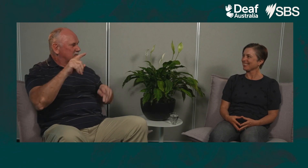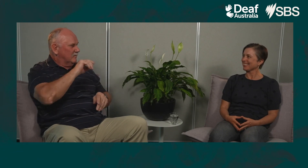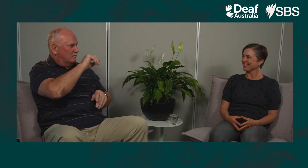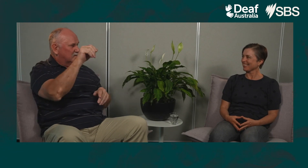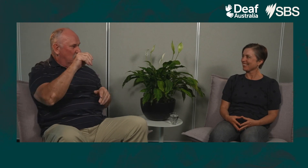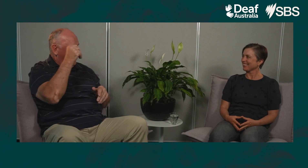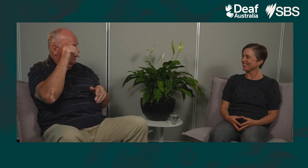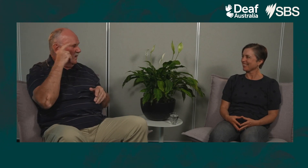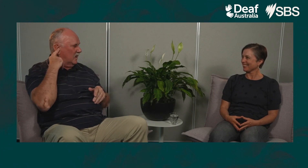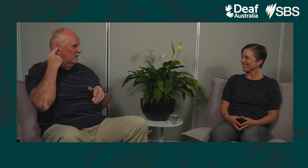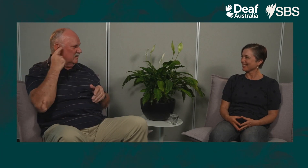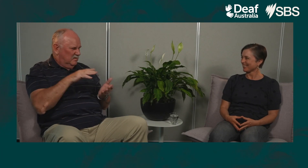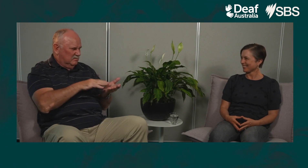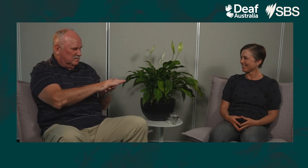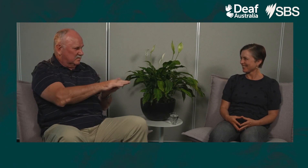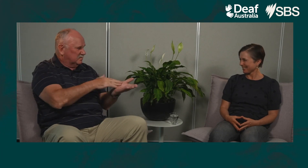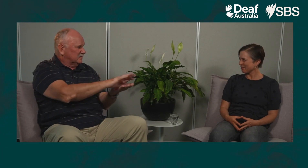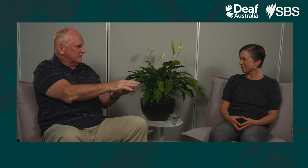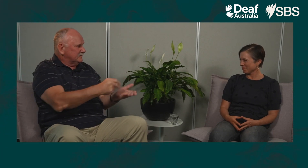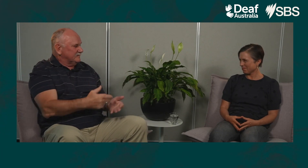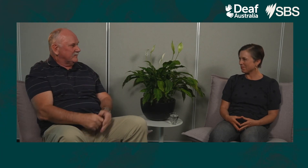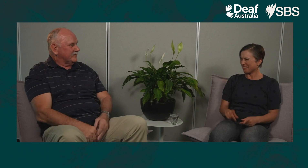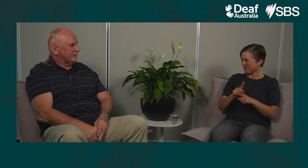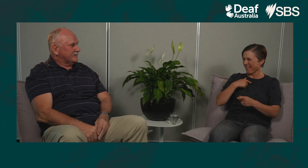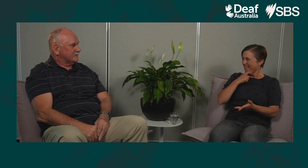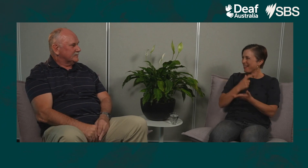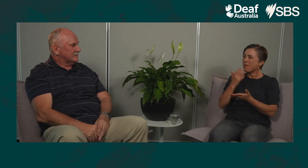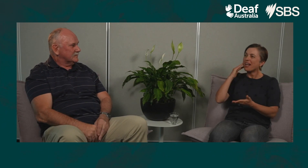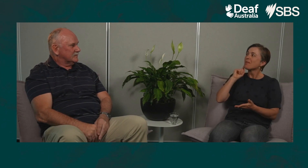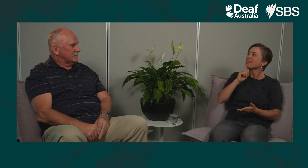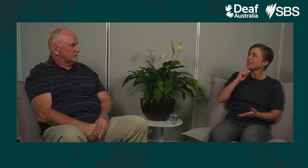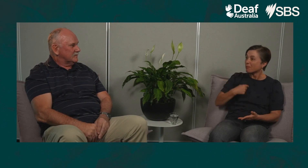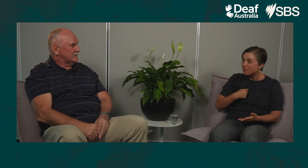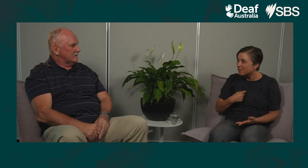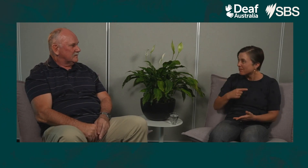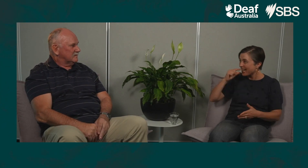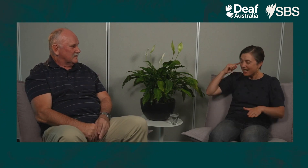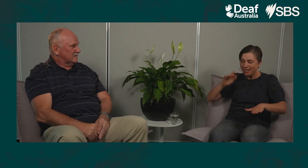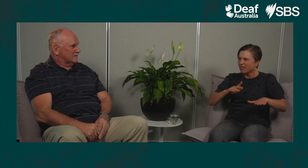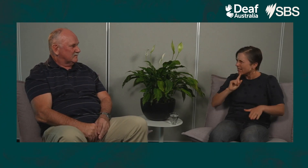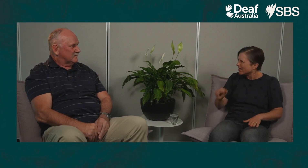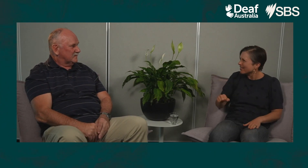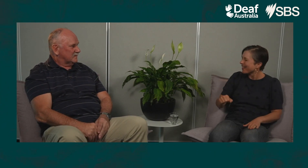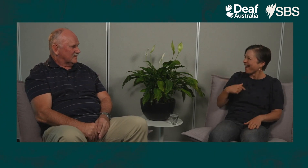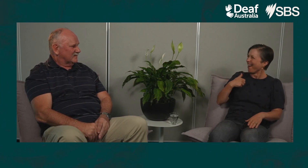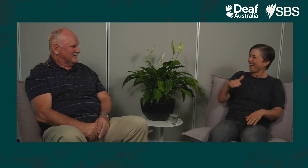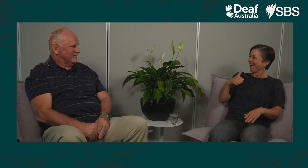if it was a Deaf staff member, by the way they walked along the floor. I am always amazed that hearing people can identify my footsteps.